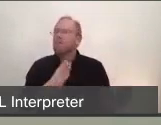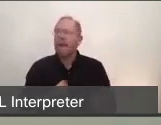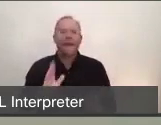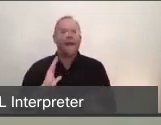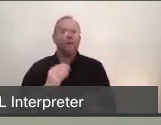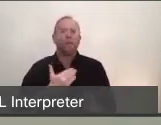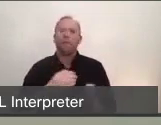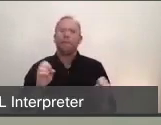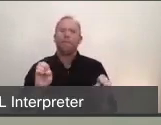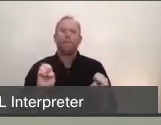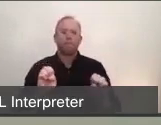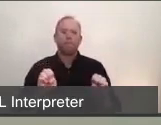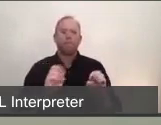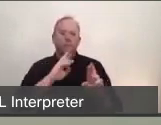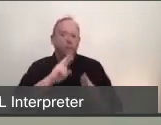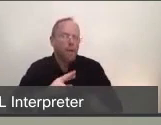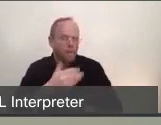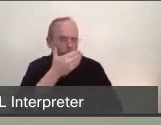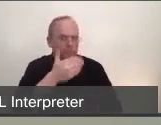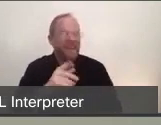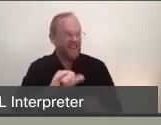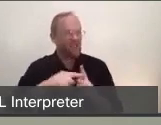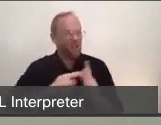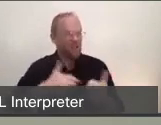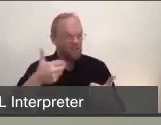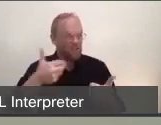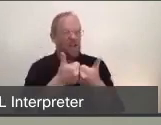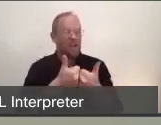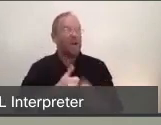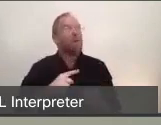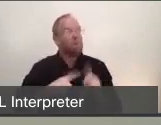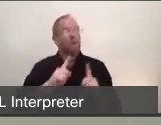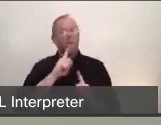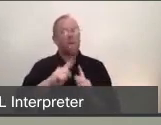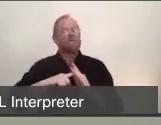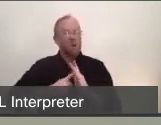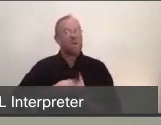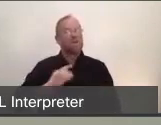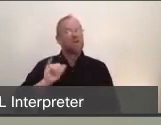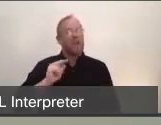but again, in January we truly began working in earnest with Bay Area health officials to study this disease